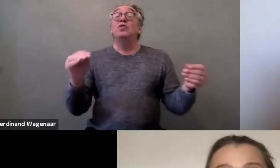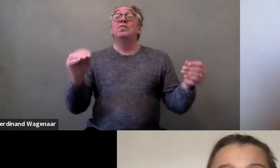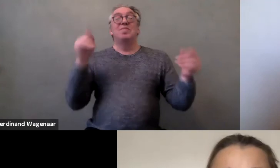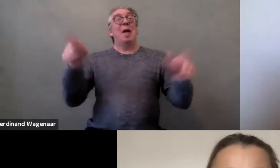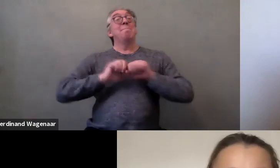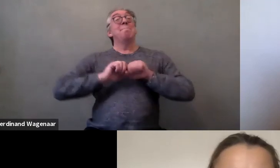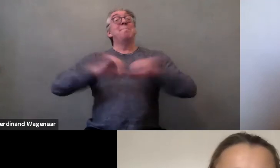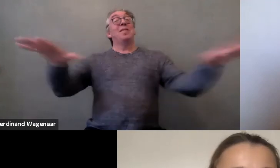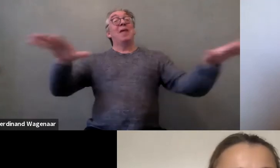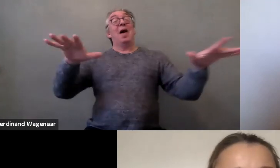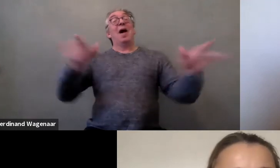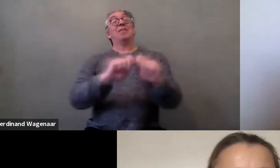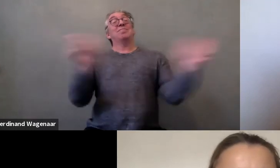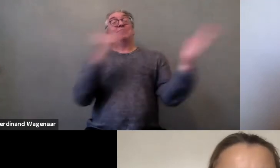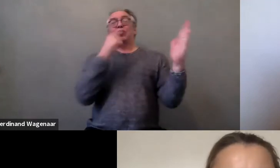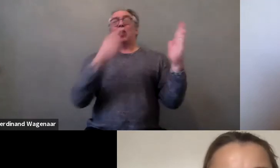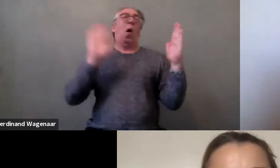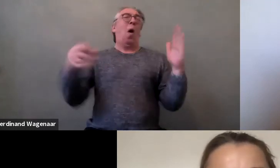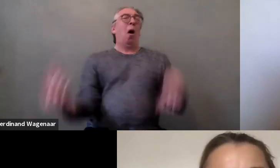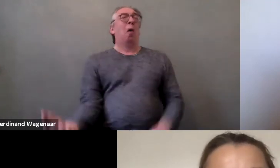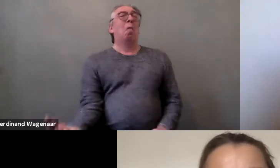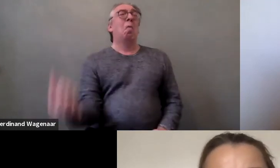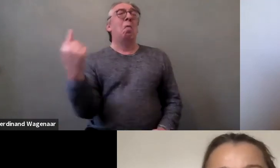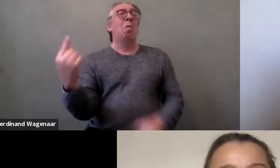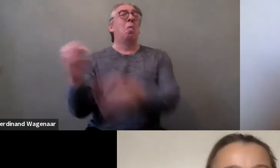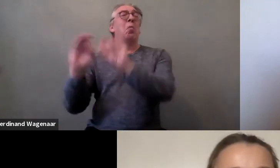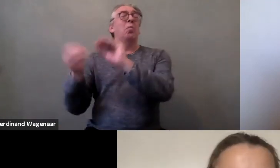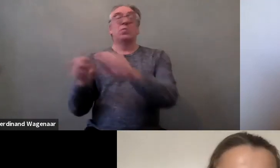which hinders in fact, understanding of structural power relations